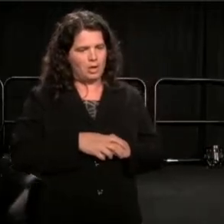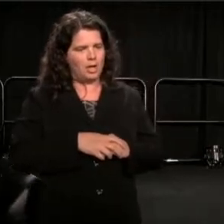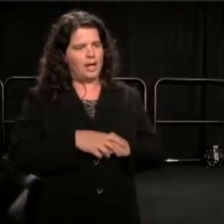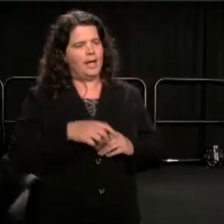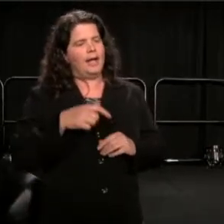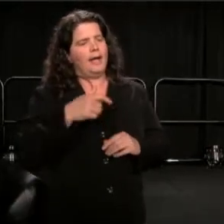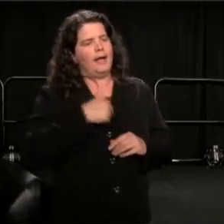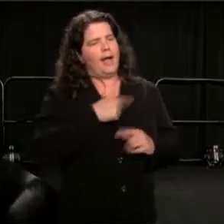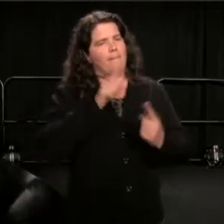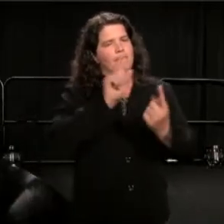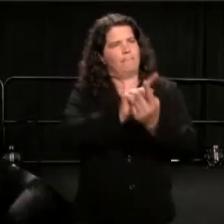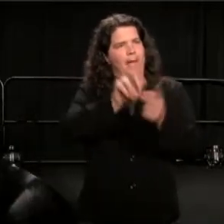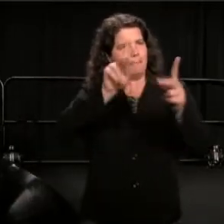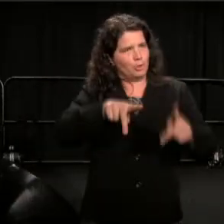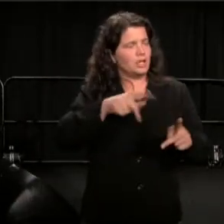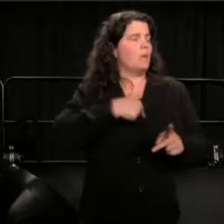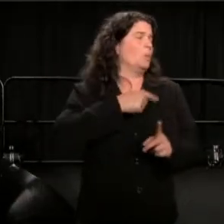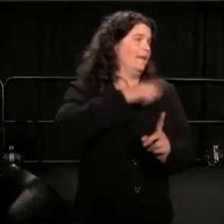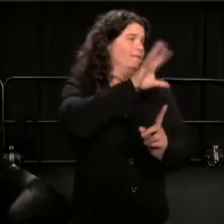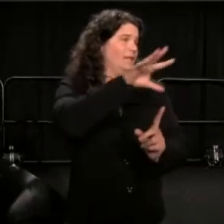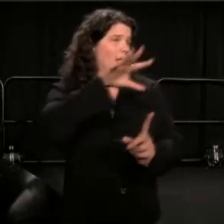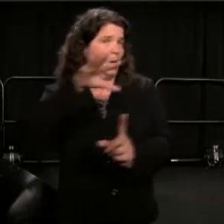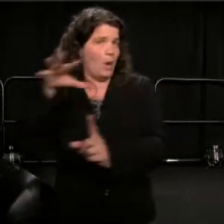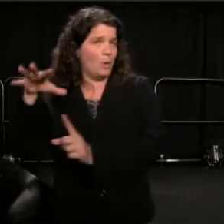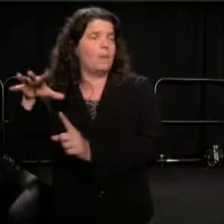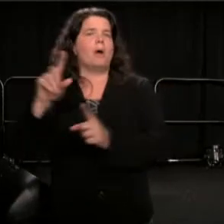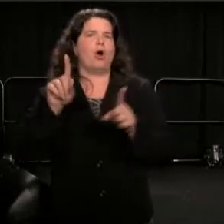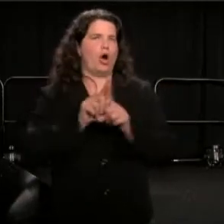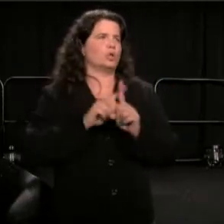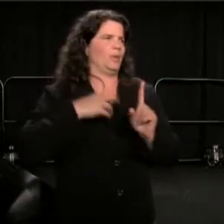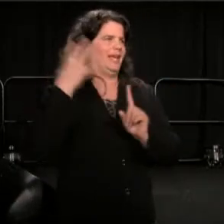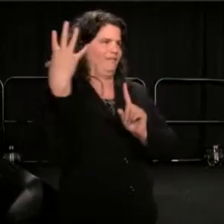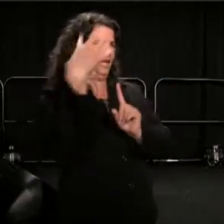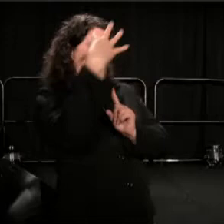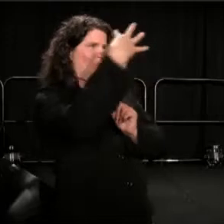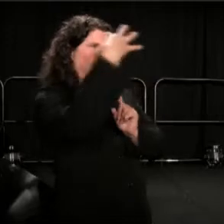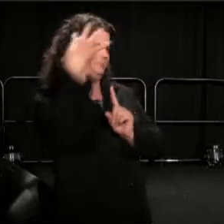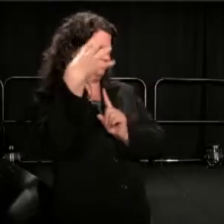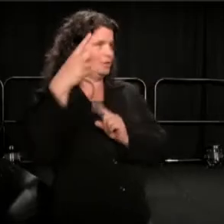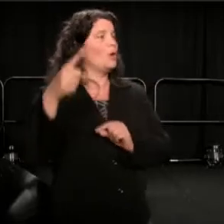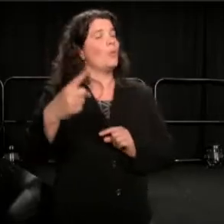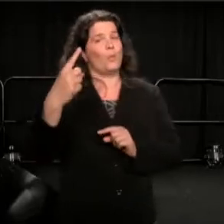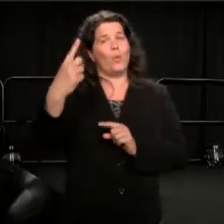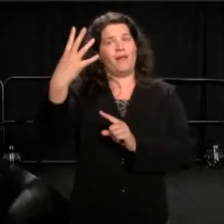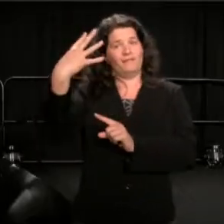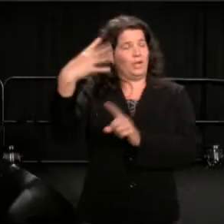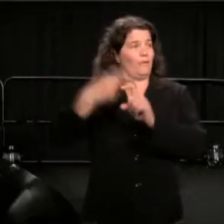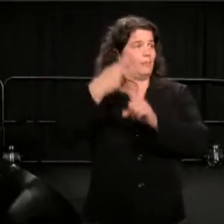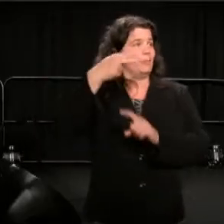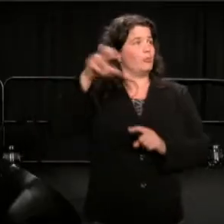and one of the videos that was taken by the press was of a young man named Alan Bullock, tearing up a police car.